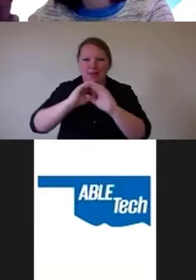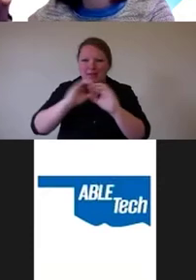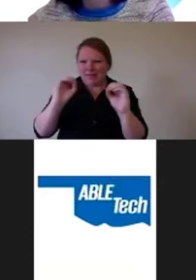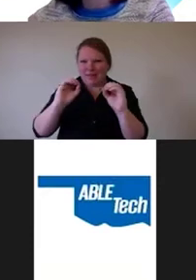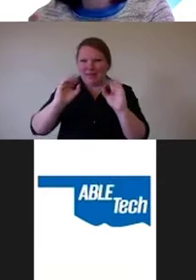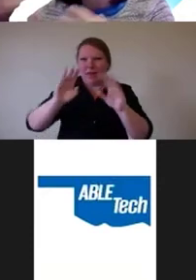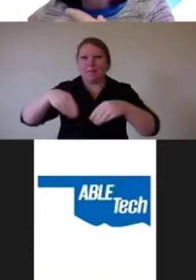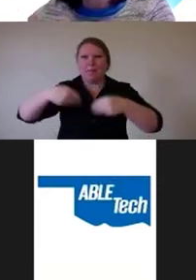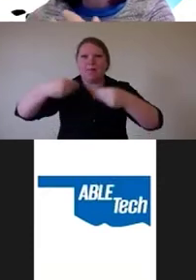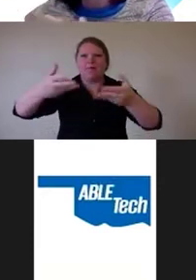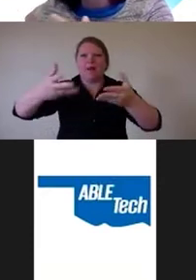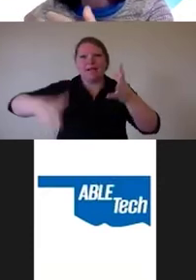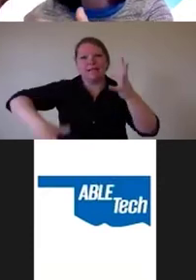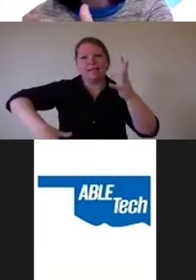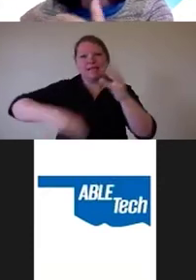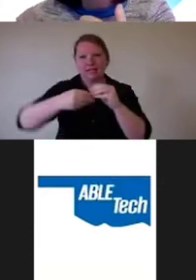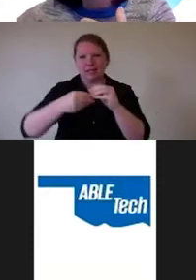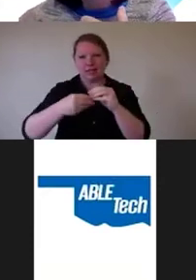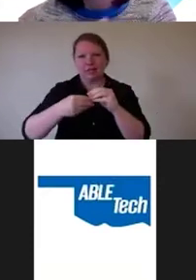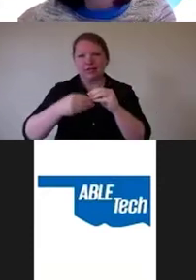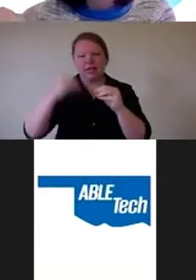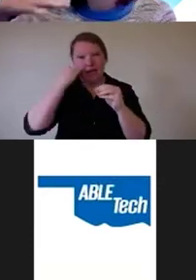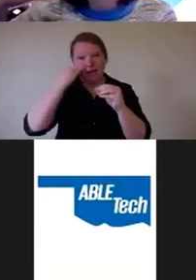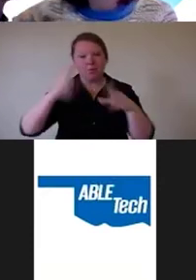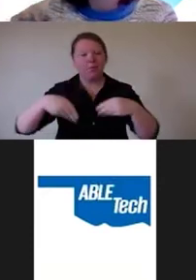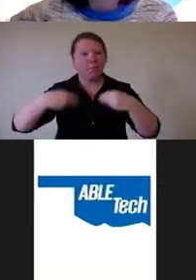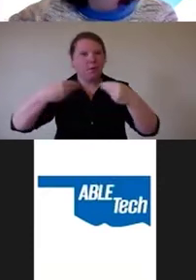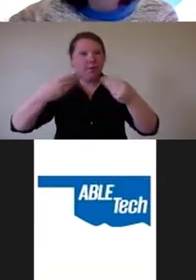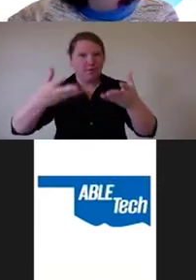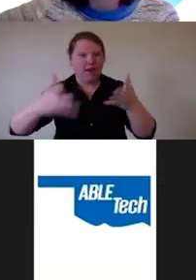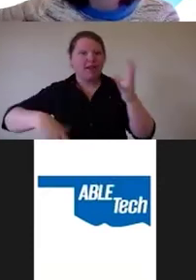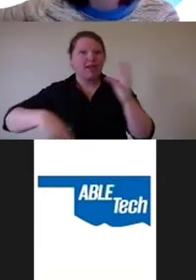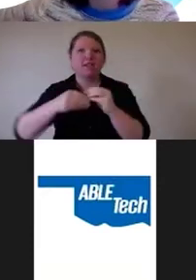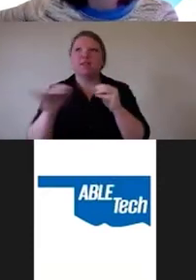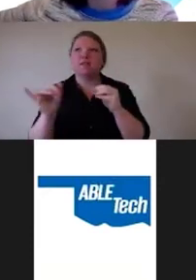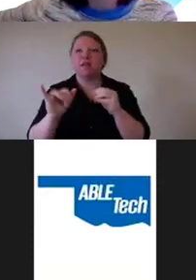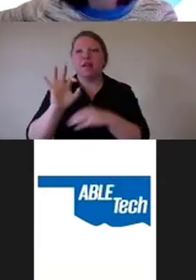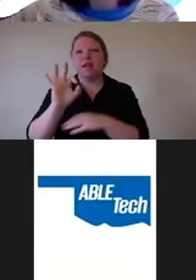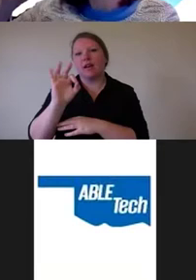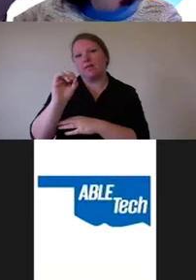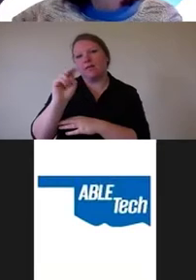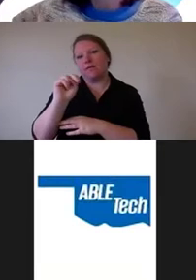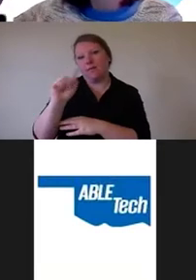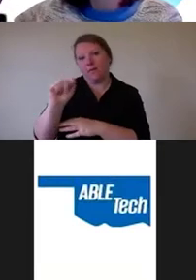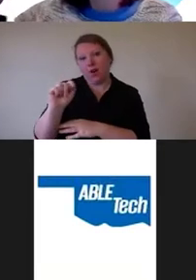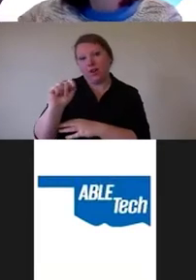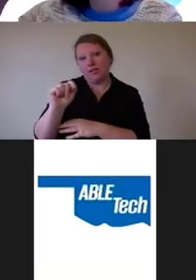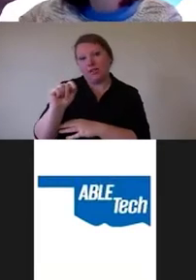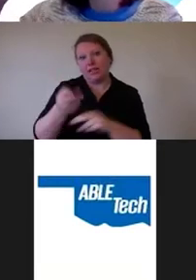I think if you're providing things as an addition, like the font increasing or the color contrast